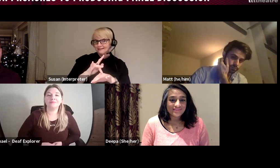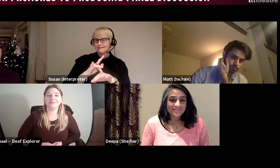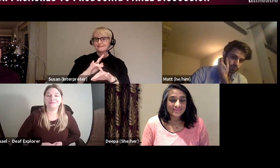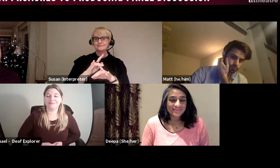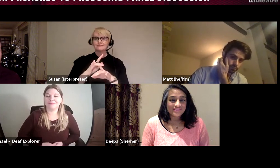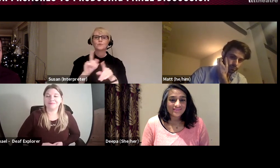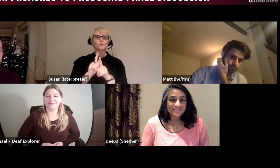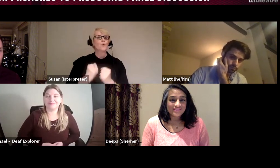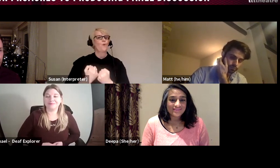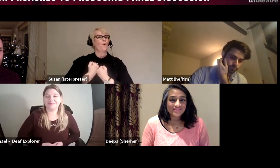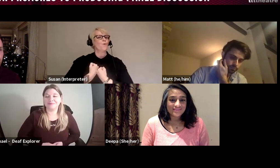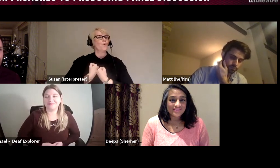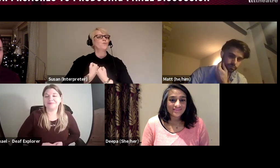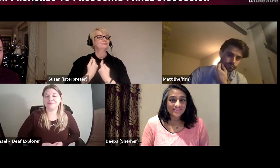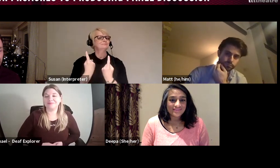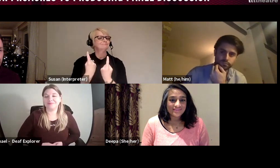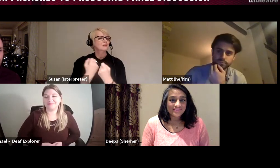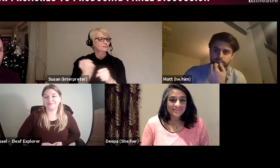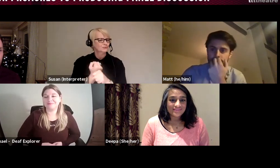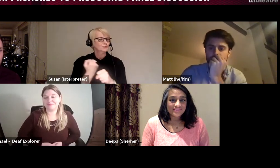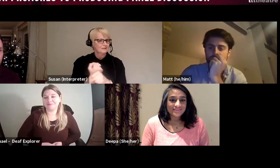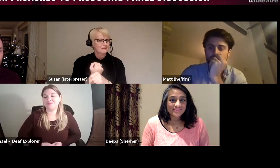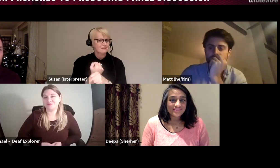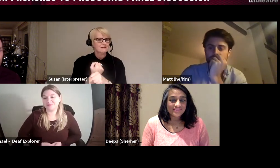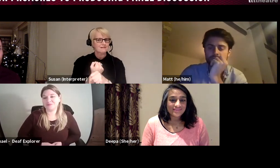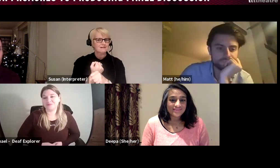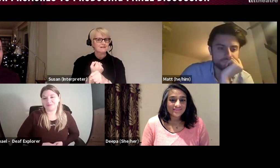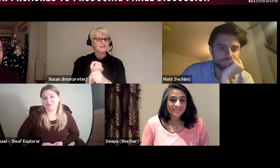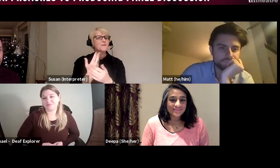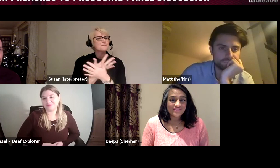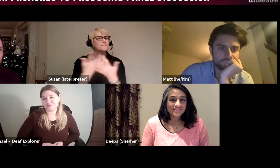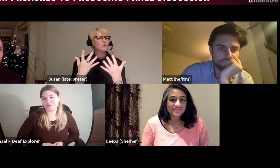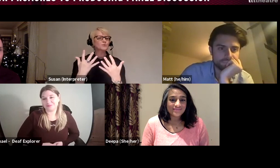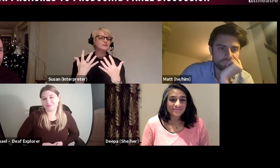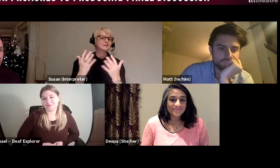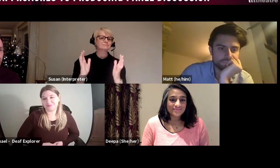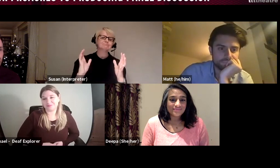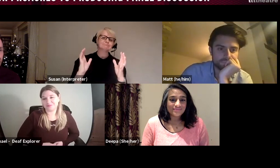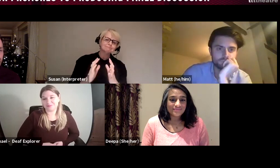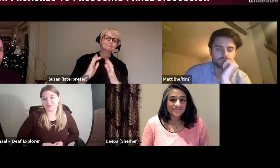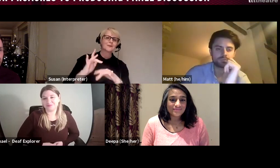work alongside that which is primarily been small scale plays off west end on the London fringe,